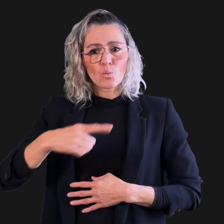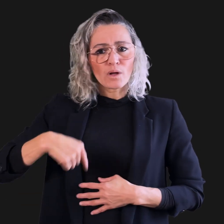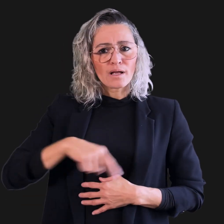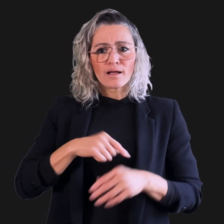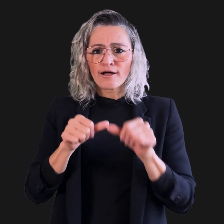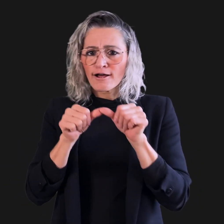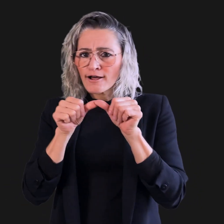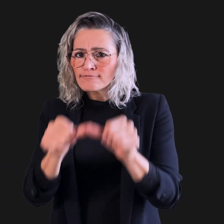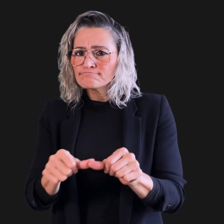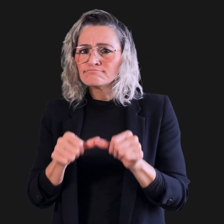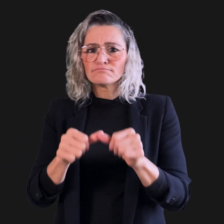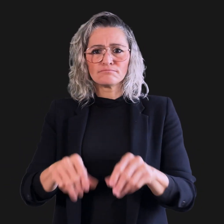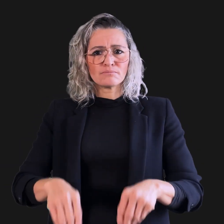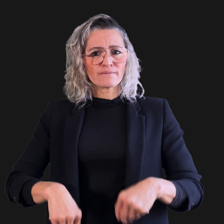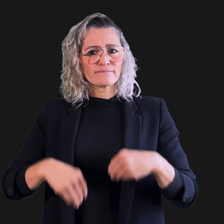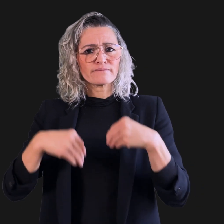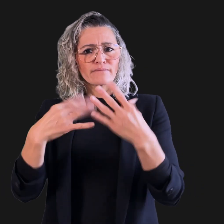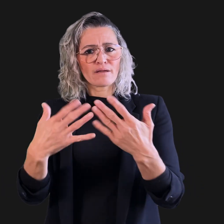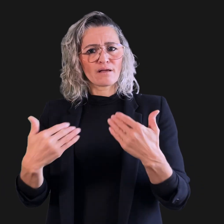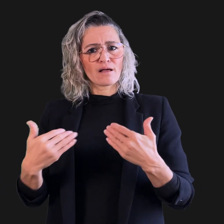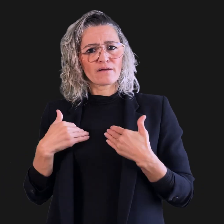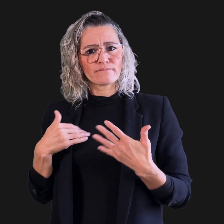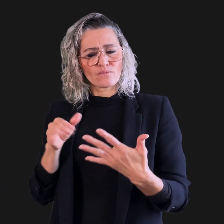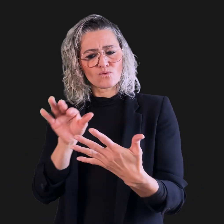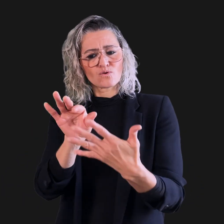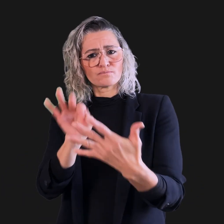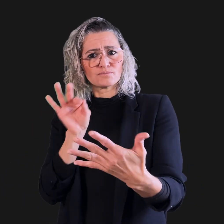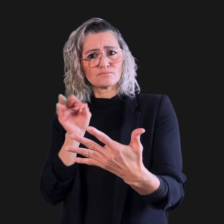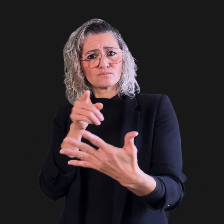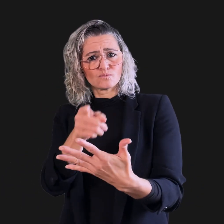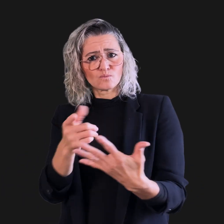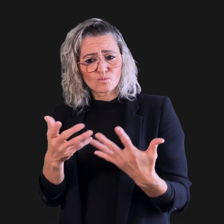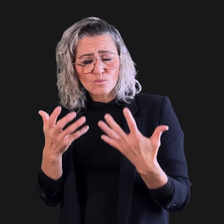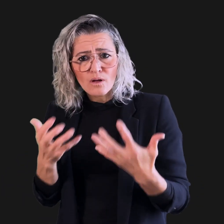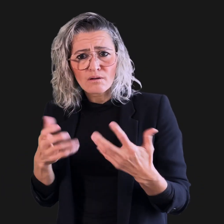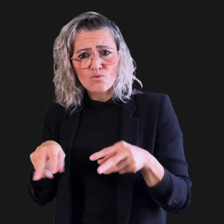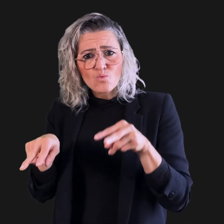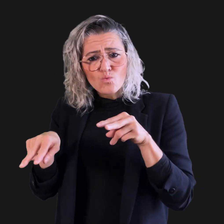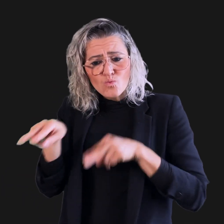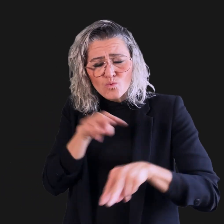• We continue to provide the option of issuing audit